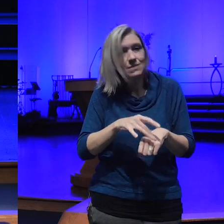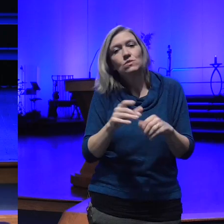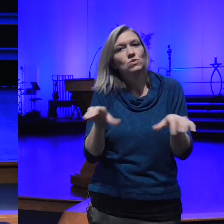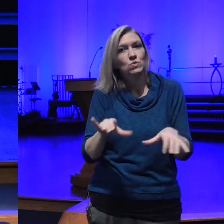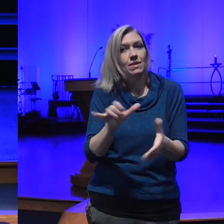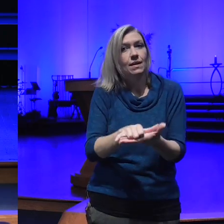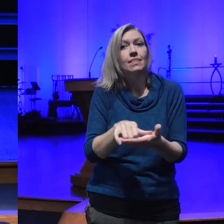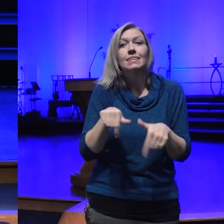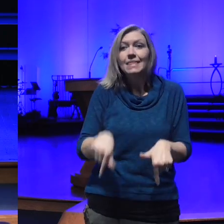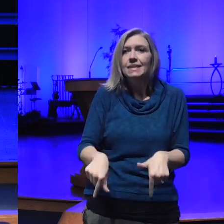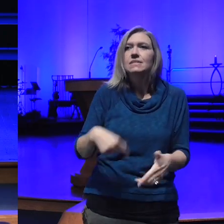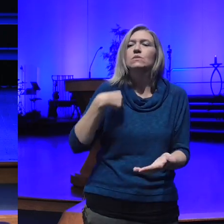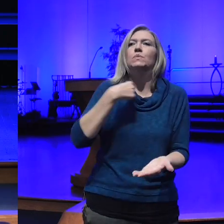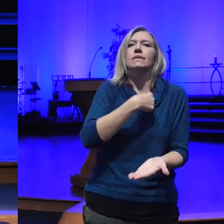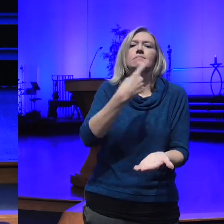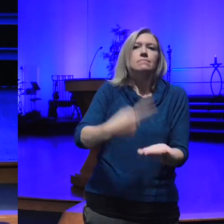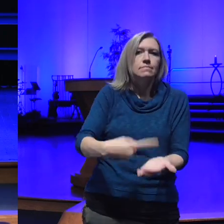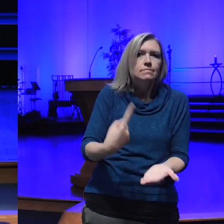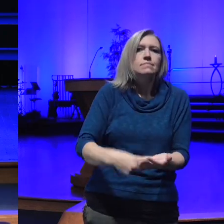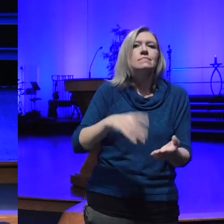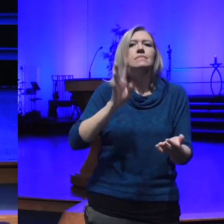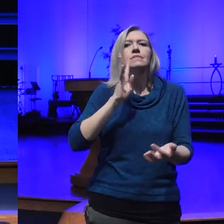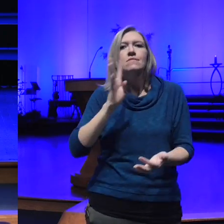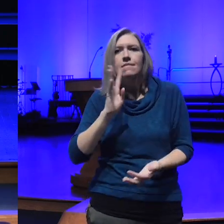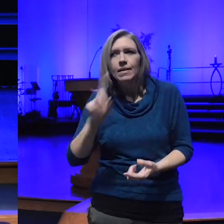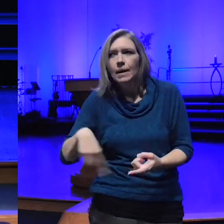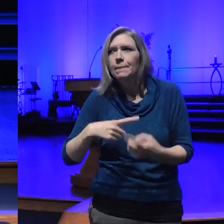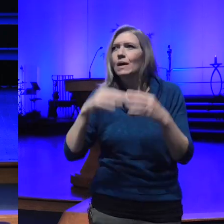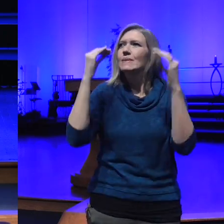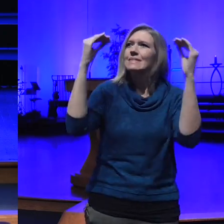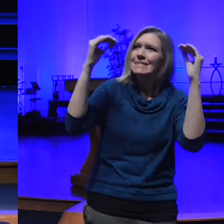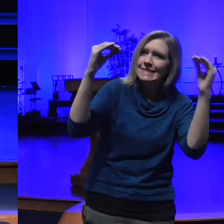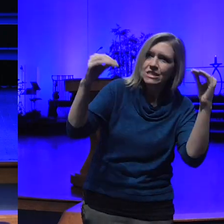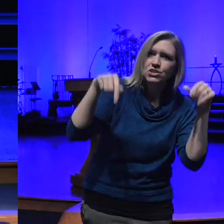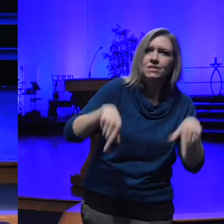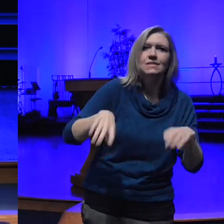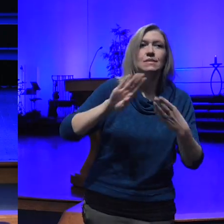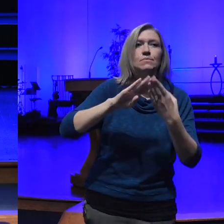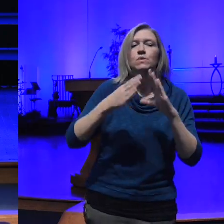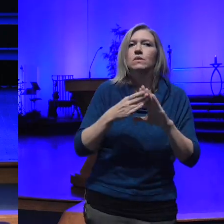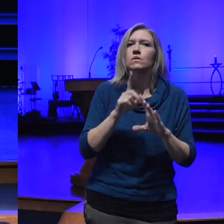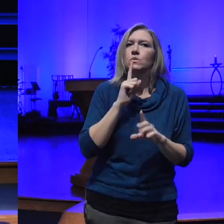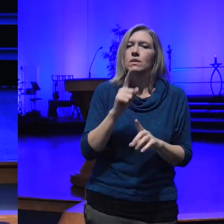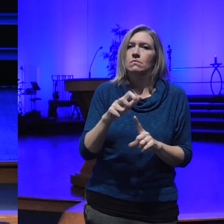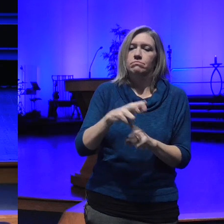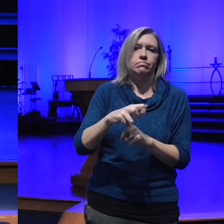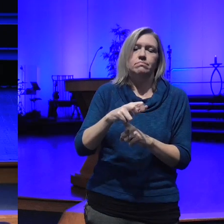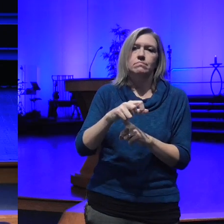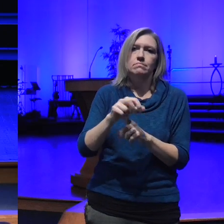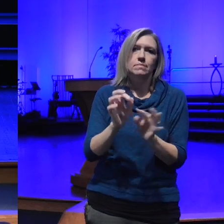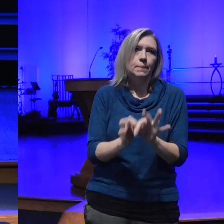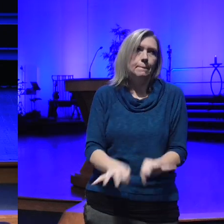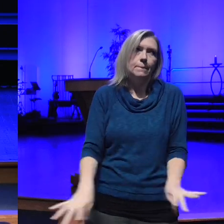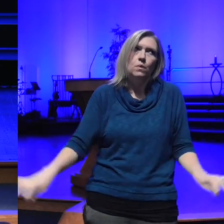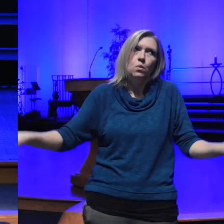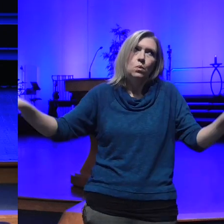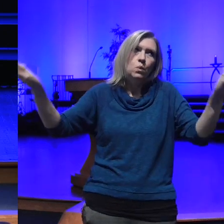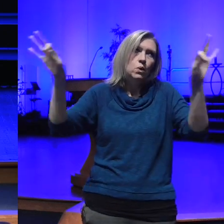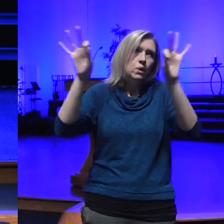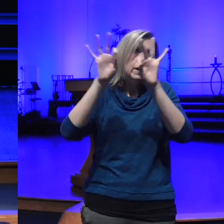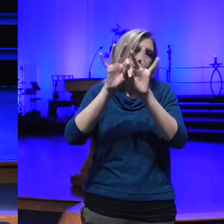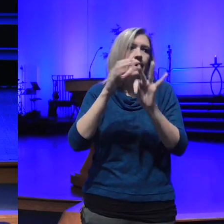teach about here in our community and it is the most important profound and challenging practice